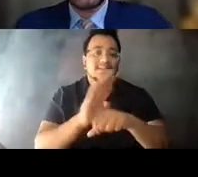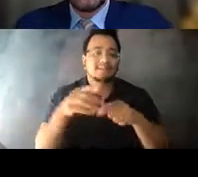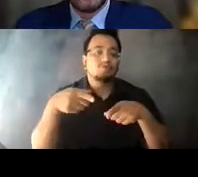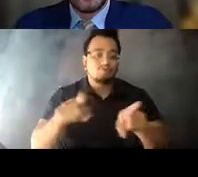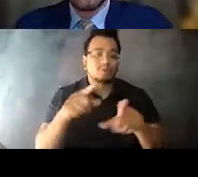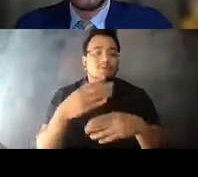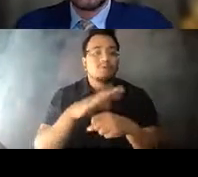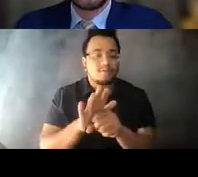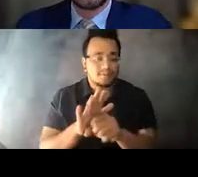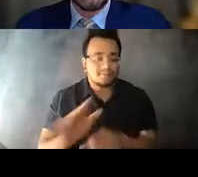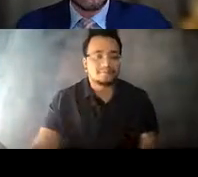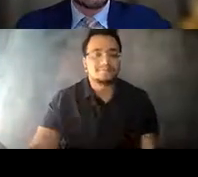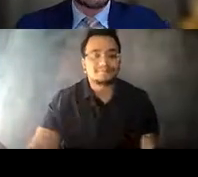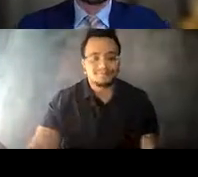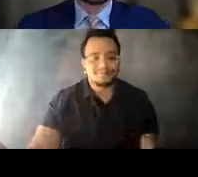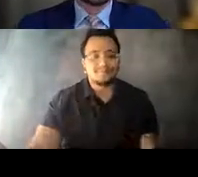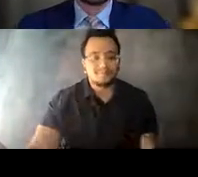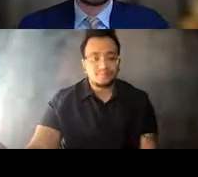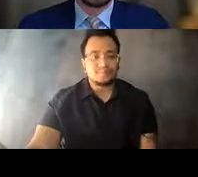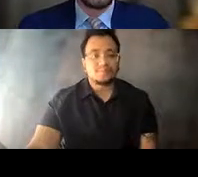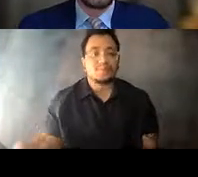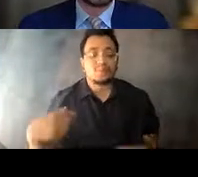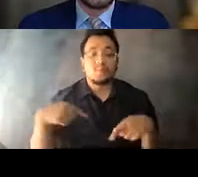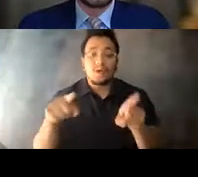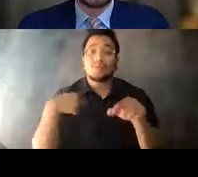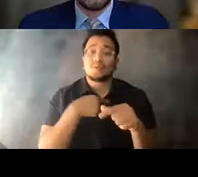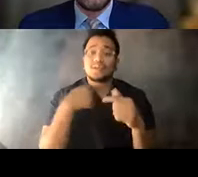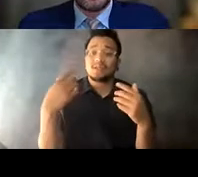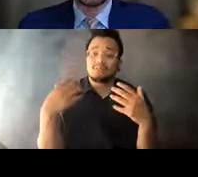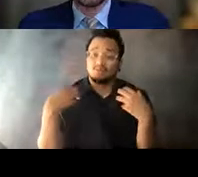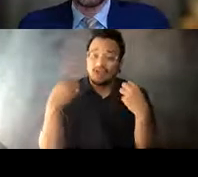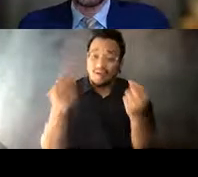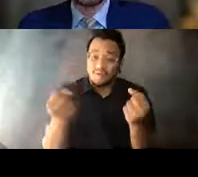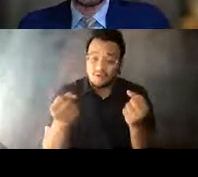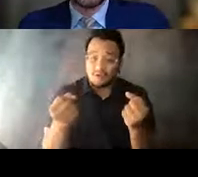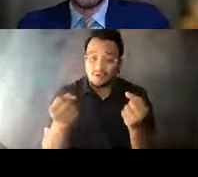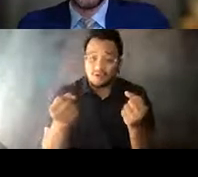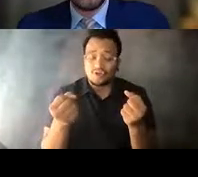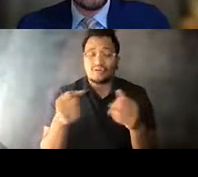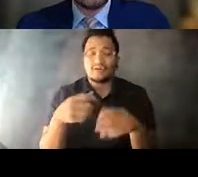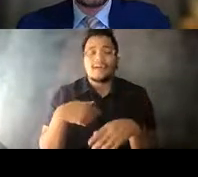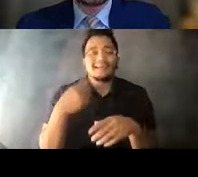14:30:37 As we recover and as we've just heard from our friends at APTA, AASHTO and CTAA,